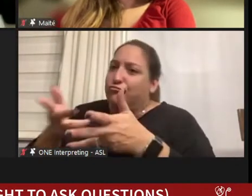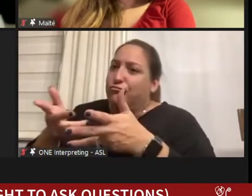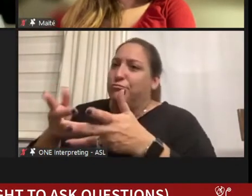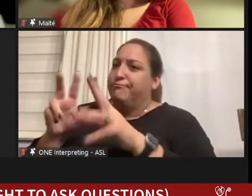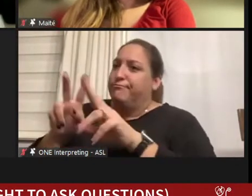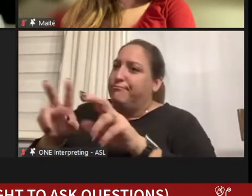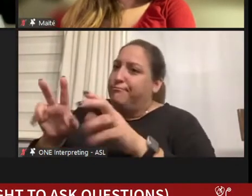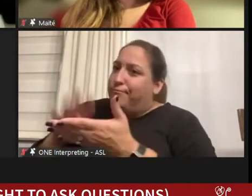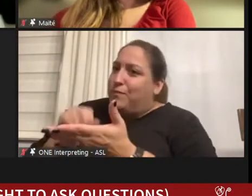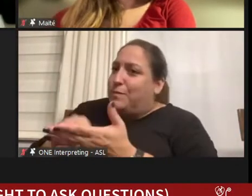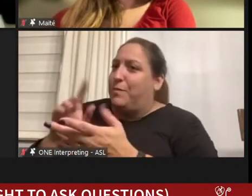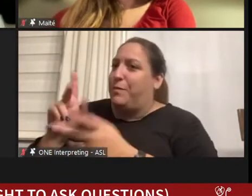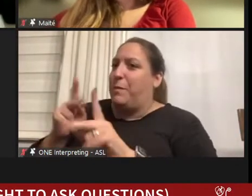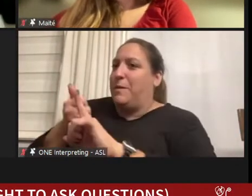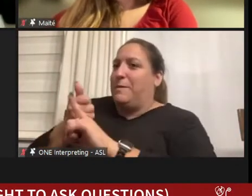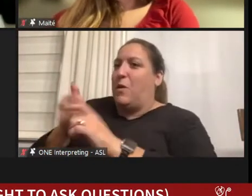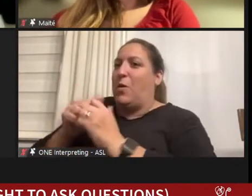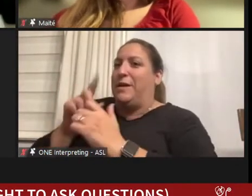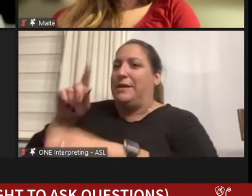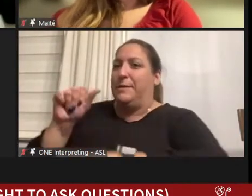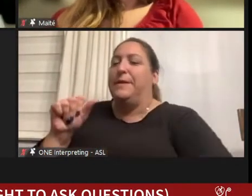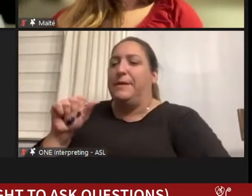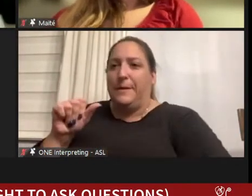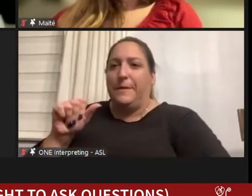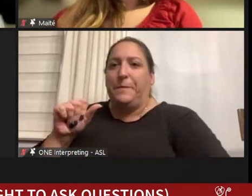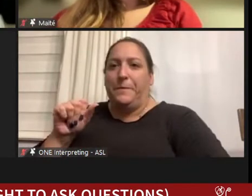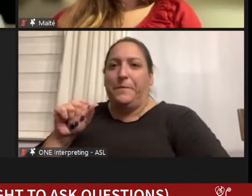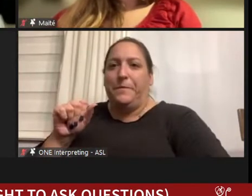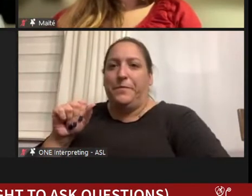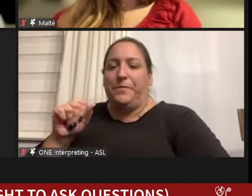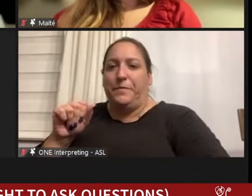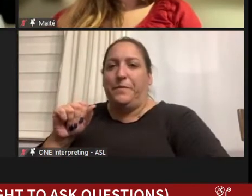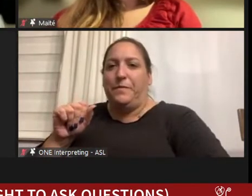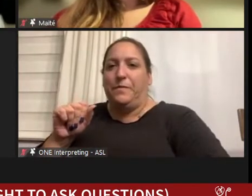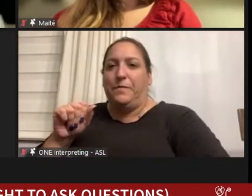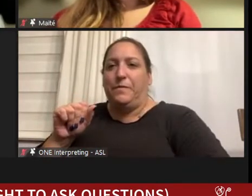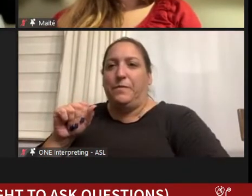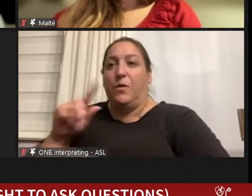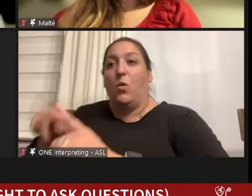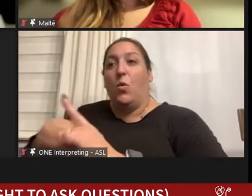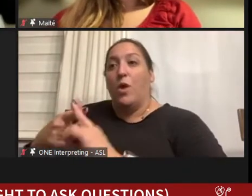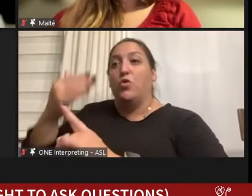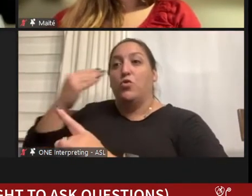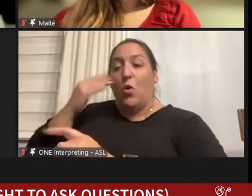Because when you get to know people and learn from them,